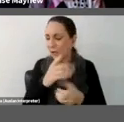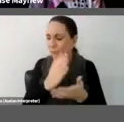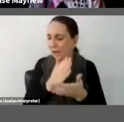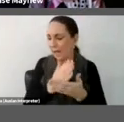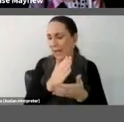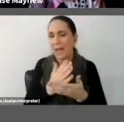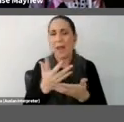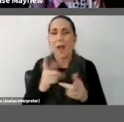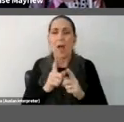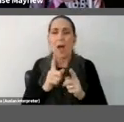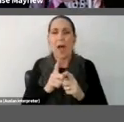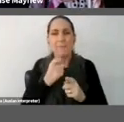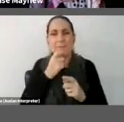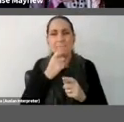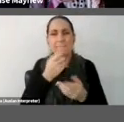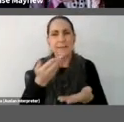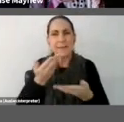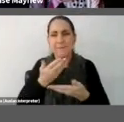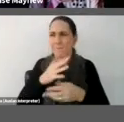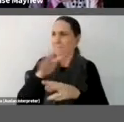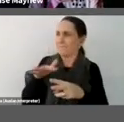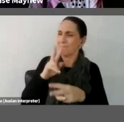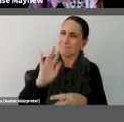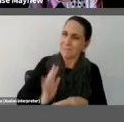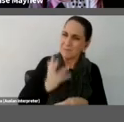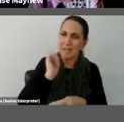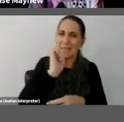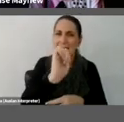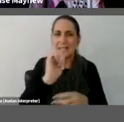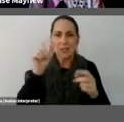But he is, what he is known for is his conceptual photography projects that